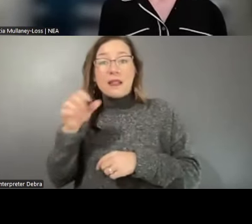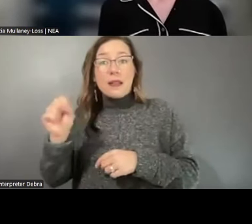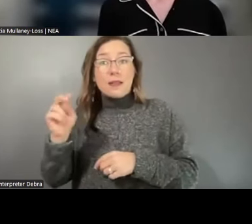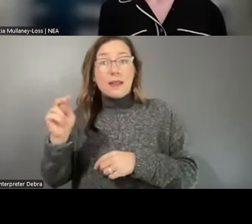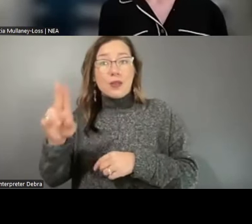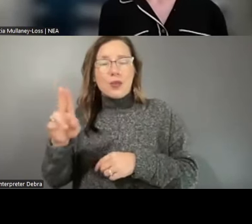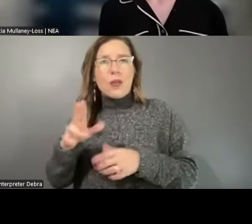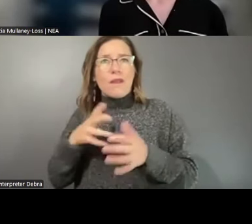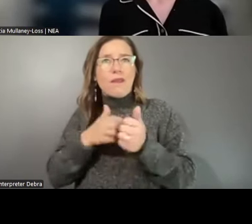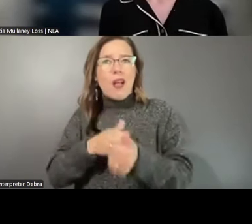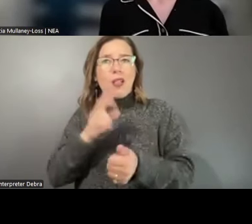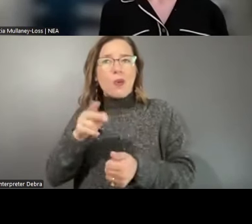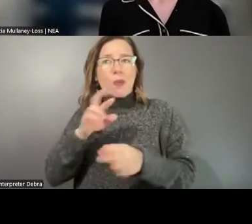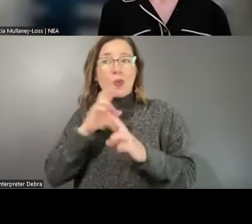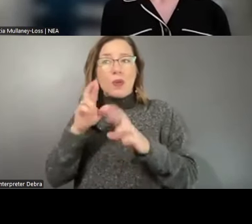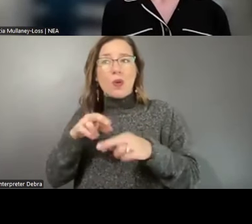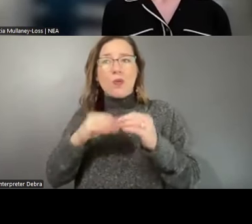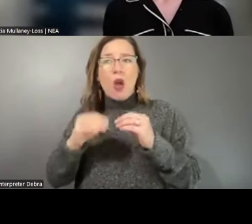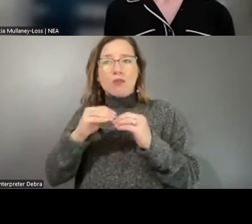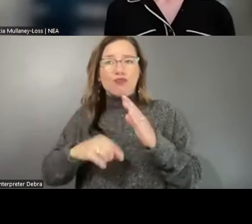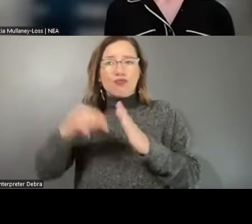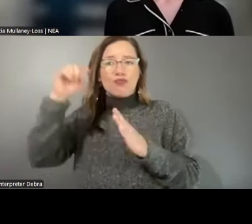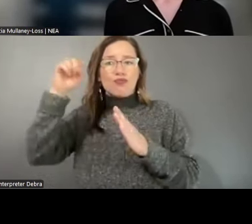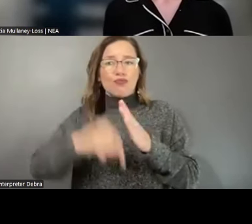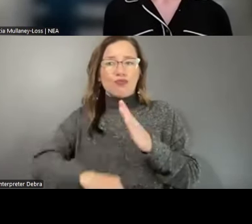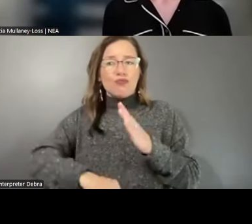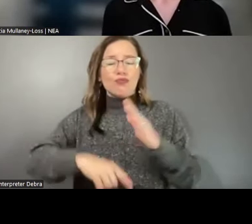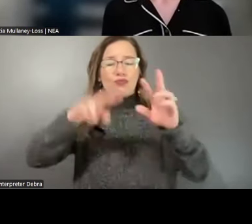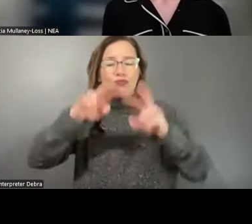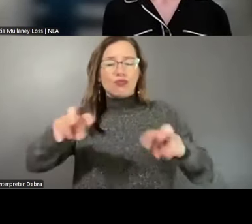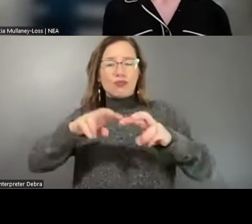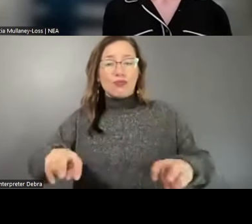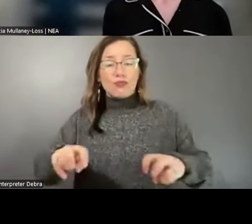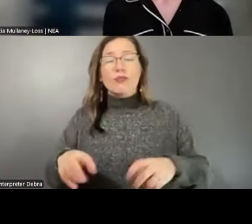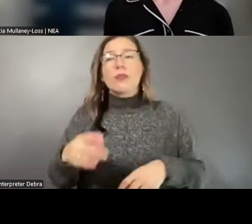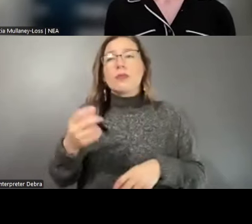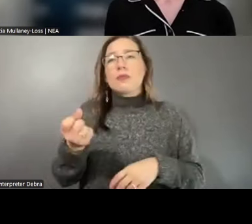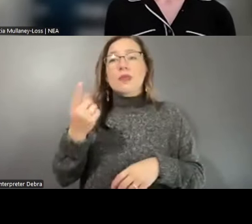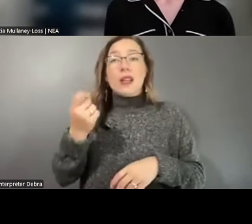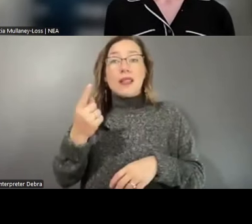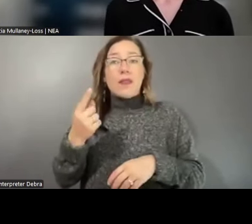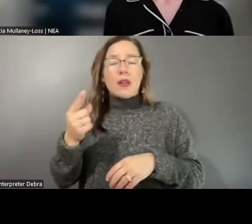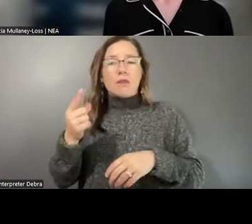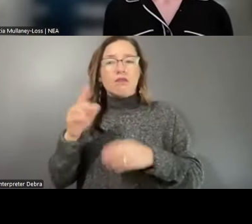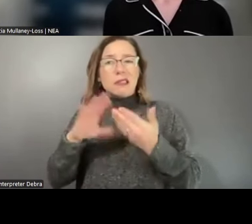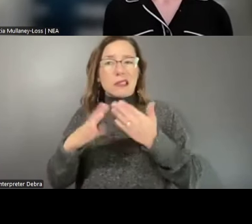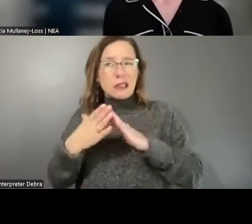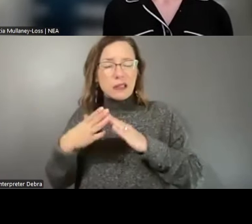that report that did a deeper dive, looking at 11 metropolitan areas with local arts agencies that